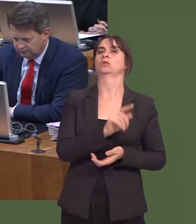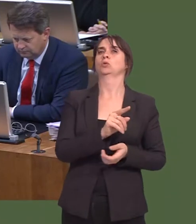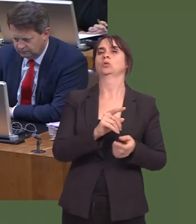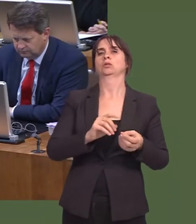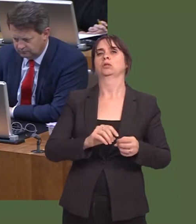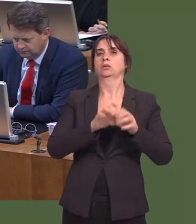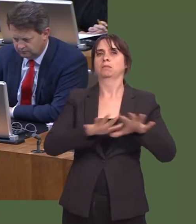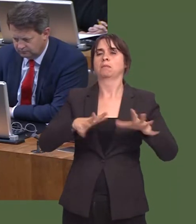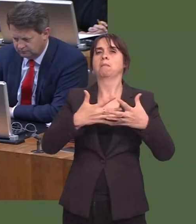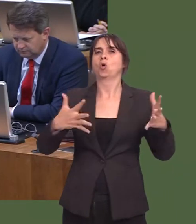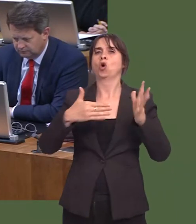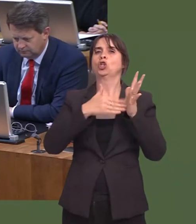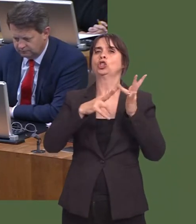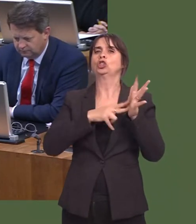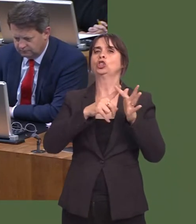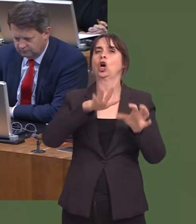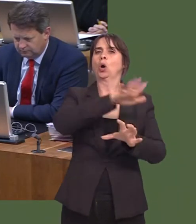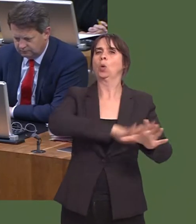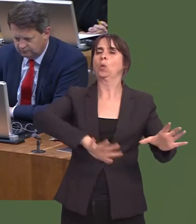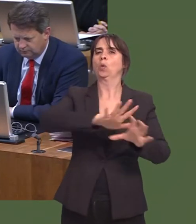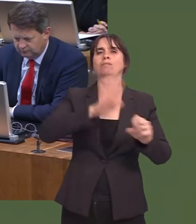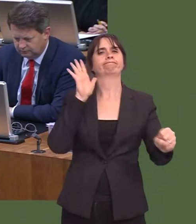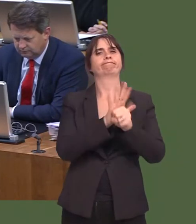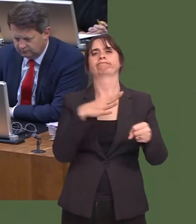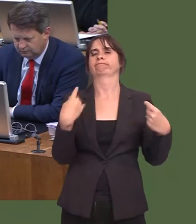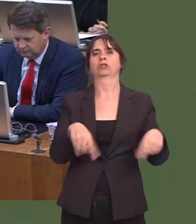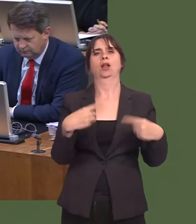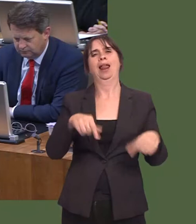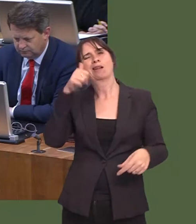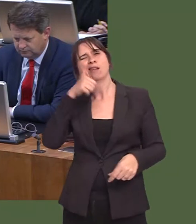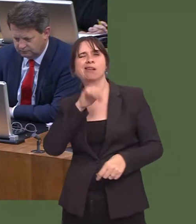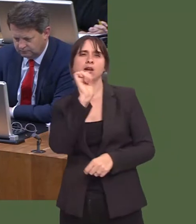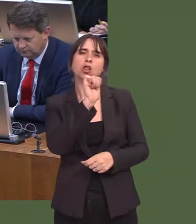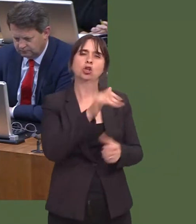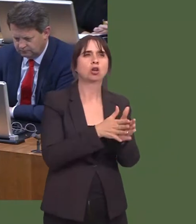Thatís helped to protect vulnerable people from scams. I know that some local authorities have also carried out that work.